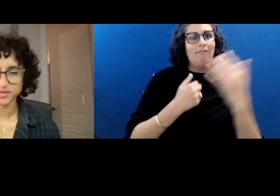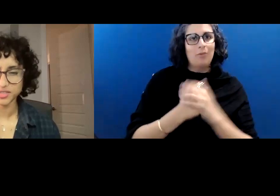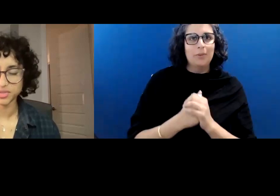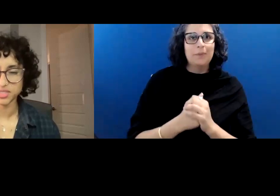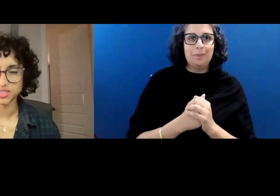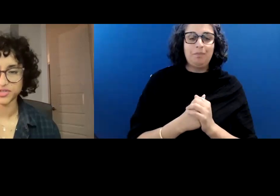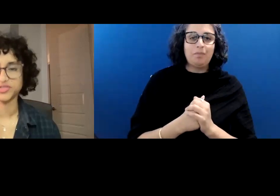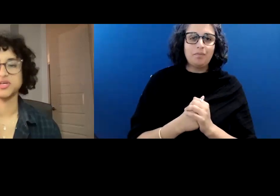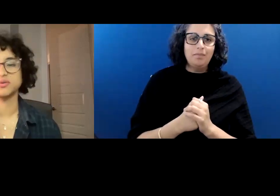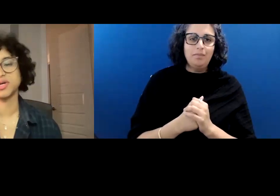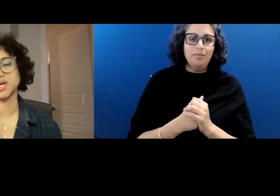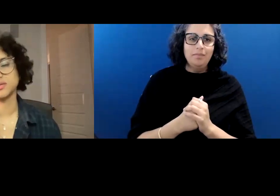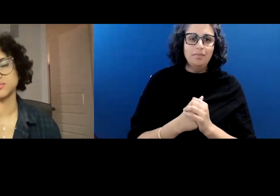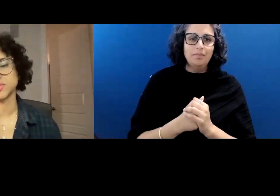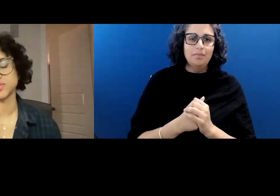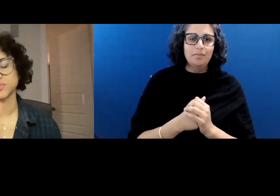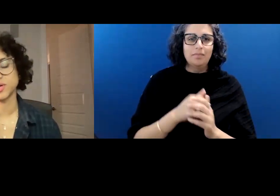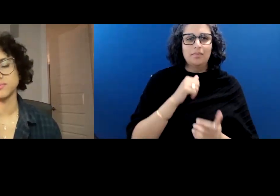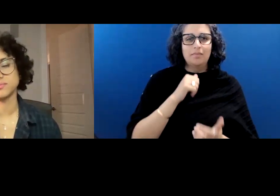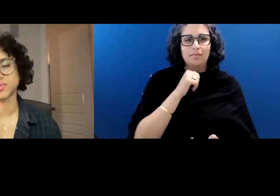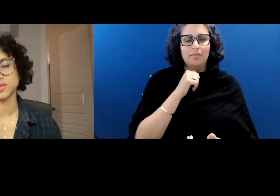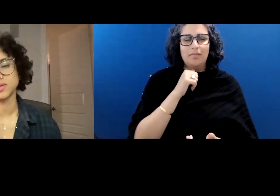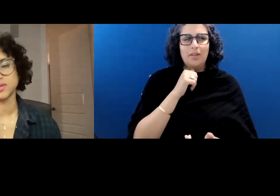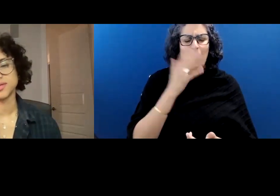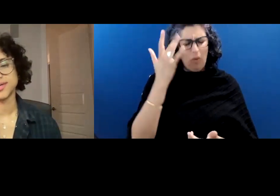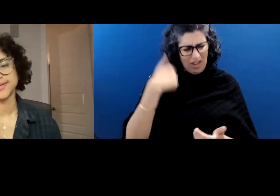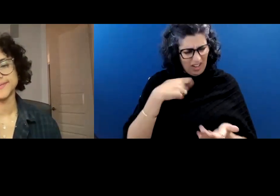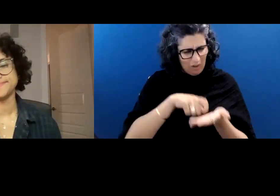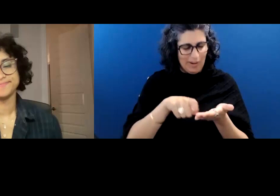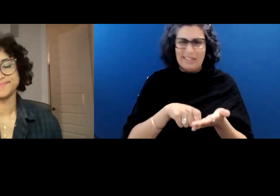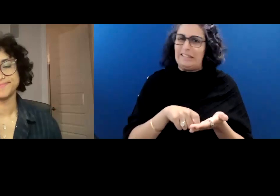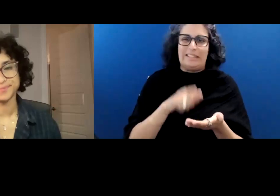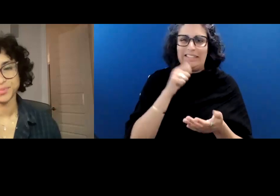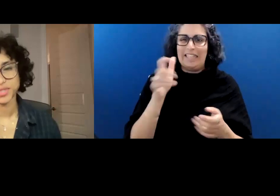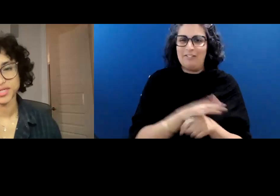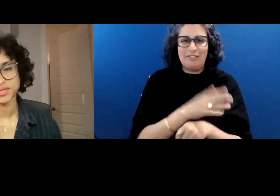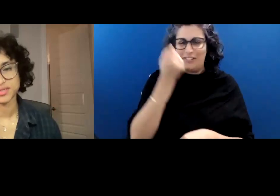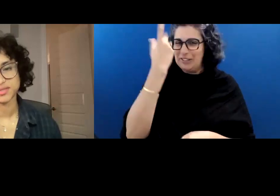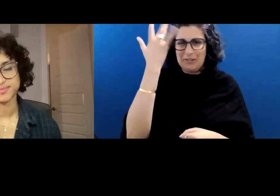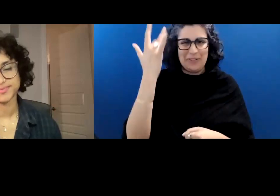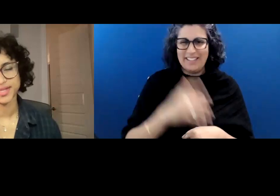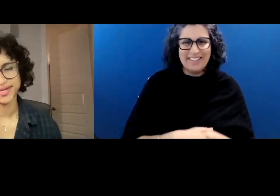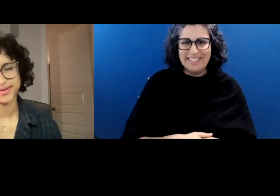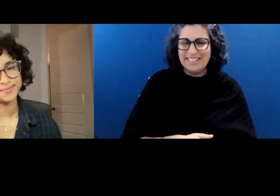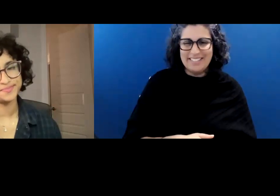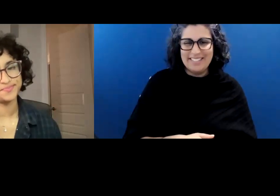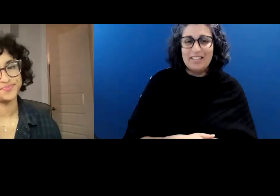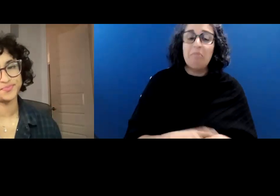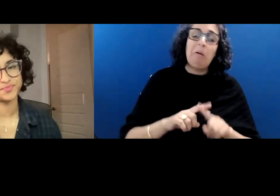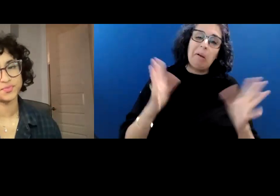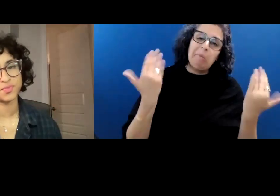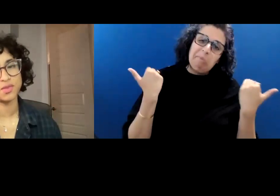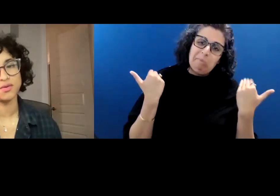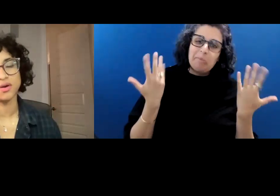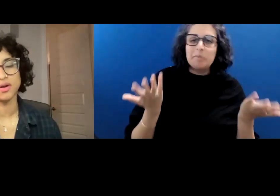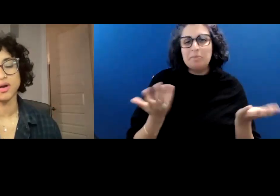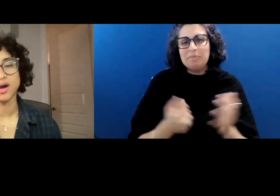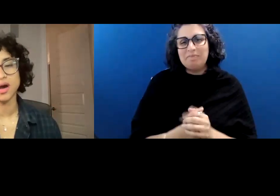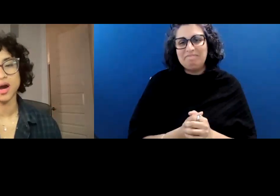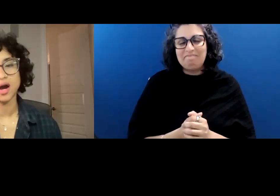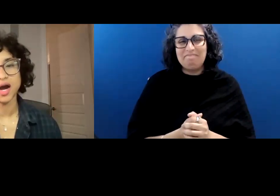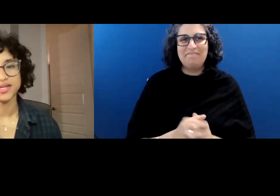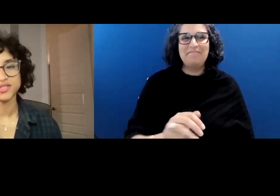I don't completely understand why I wrote this poem, but I like it.